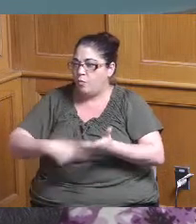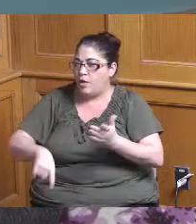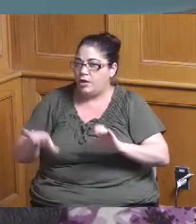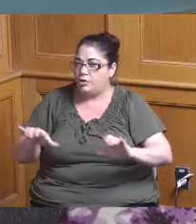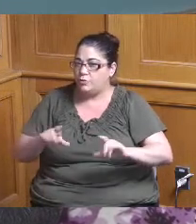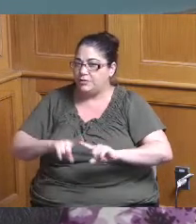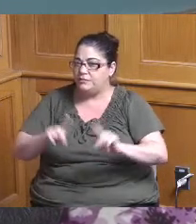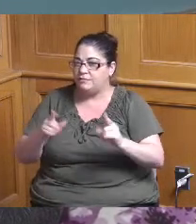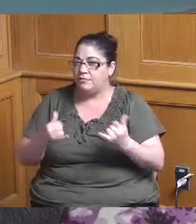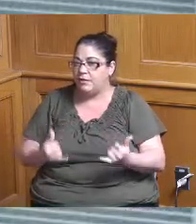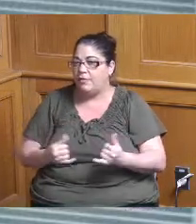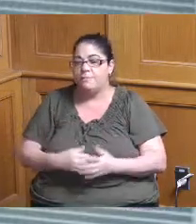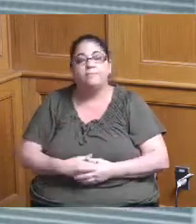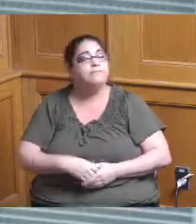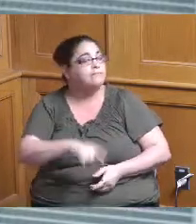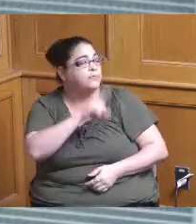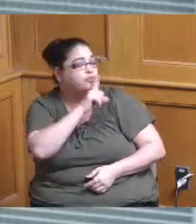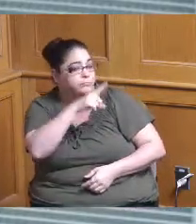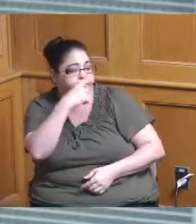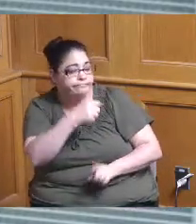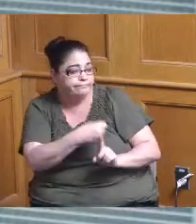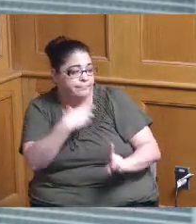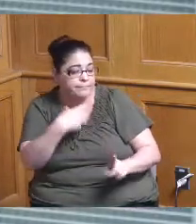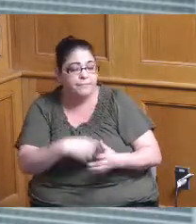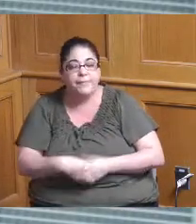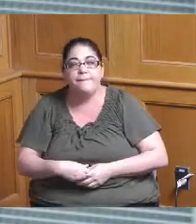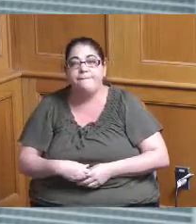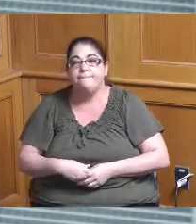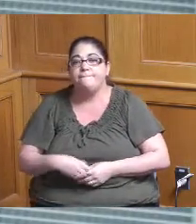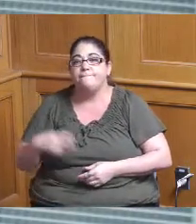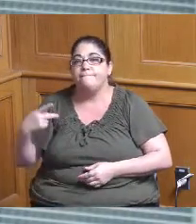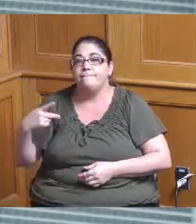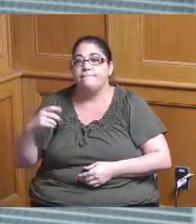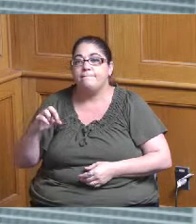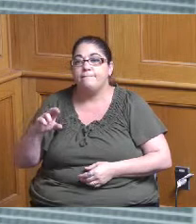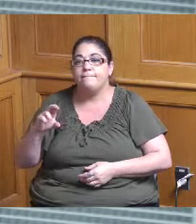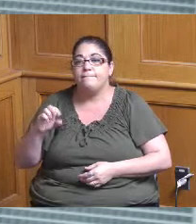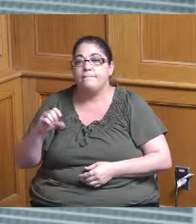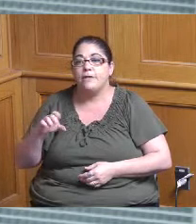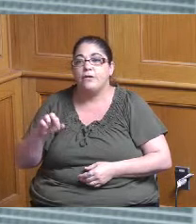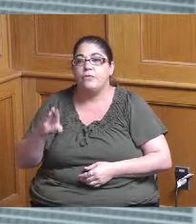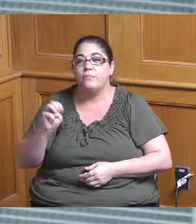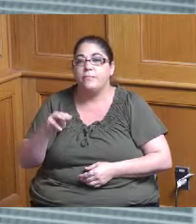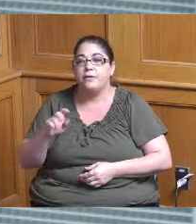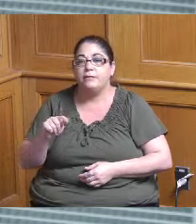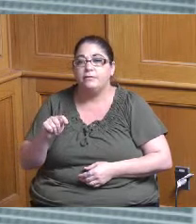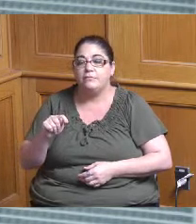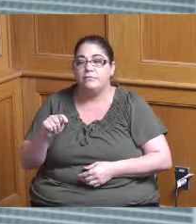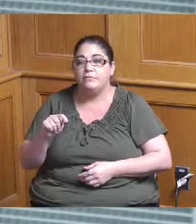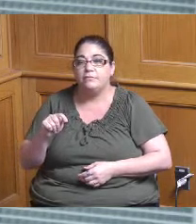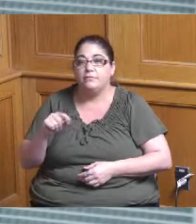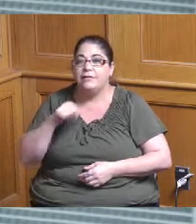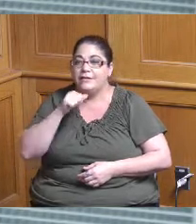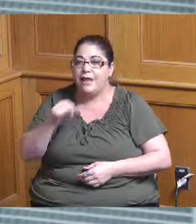side yeah sure so with procurement we really aren't talking retooling the process from the